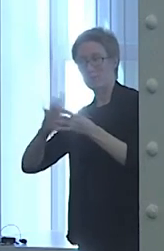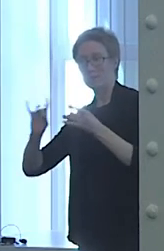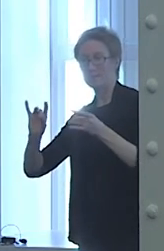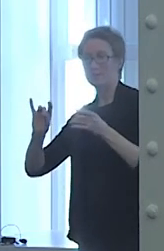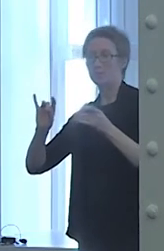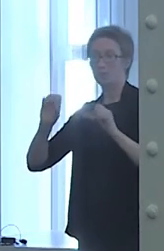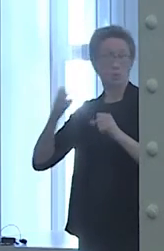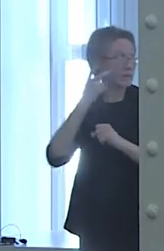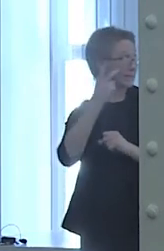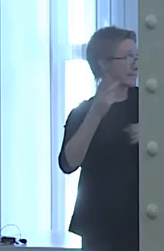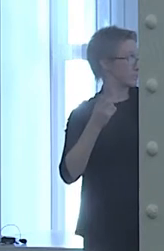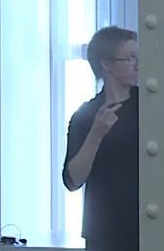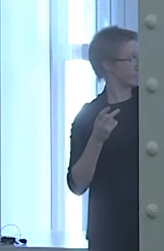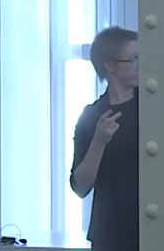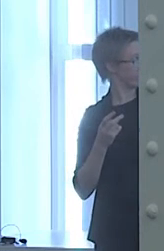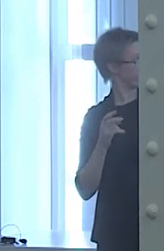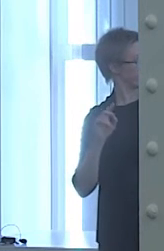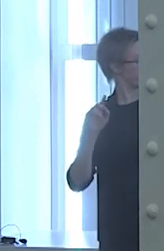This slide features do-val-go.